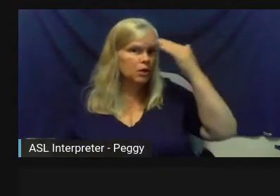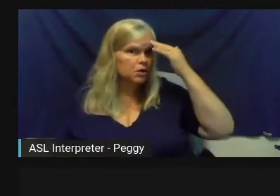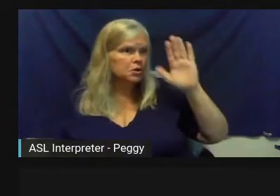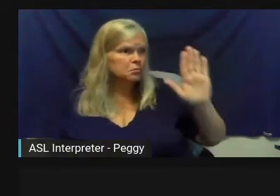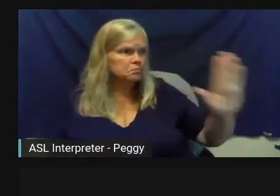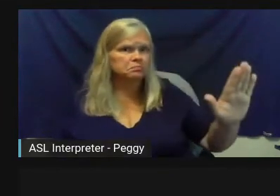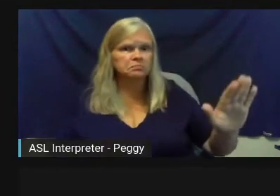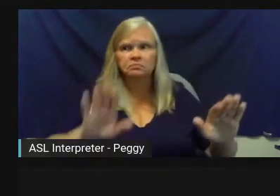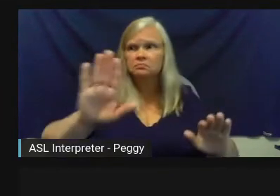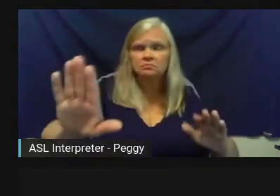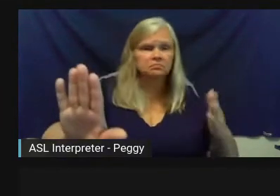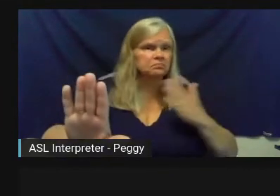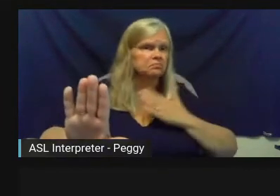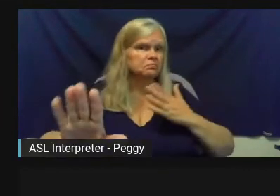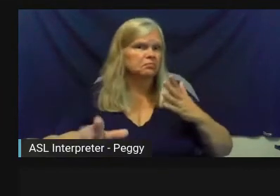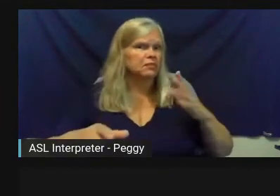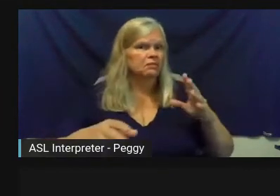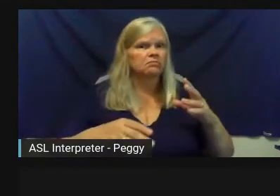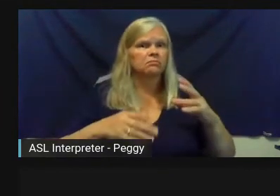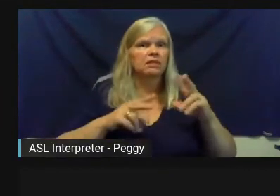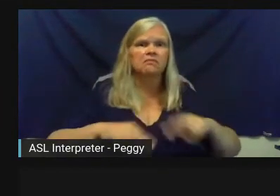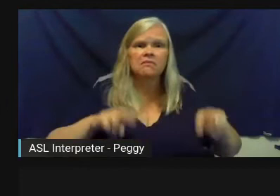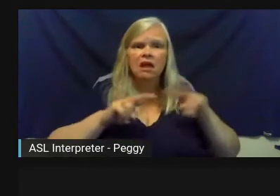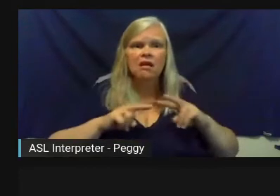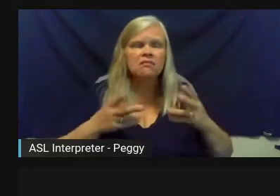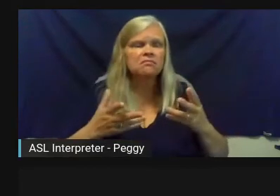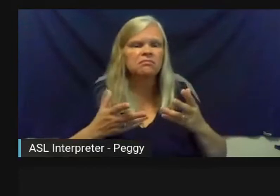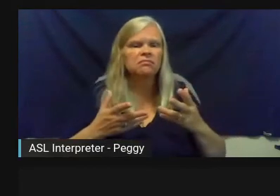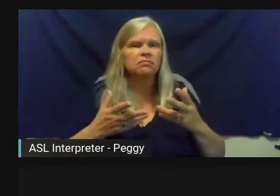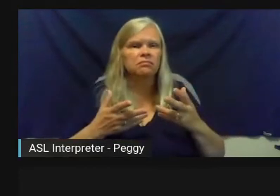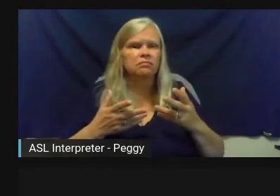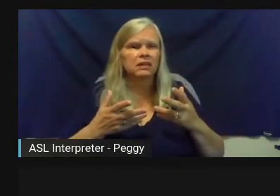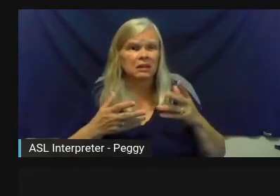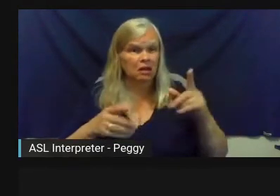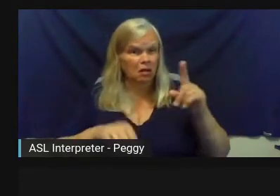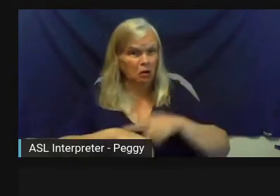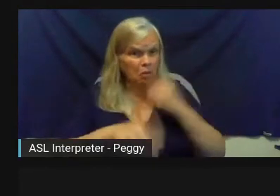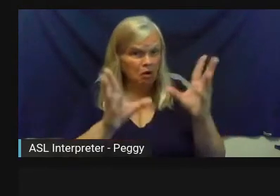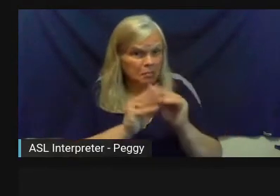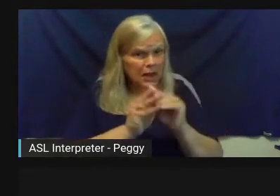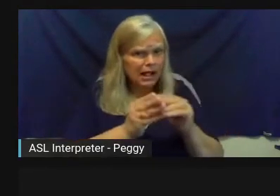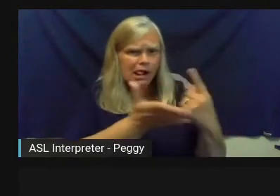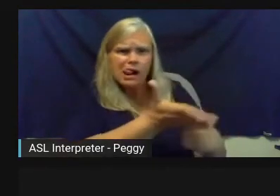We knew kind of that it wouldn't have to be a long meeting to decide what we wanted to do because we had